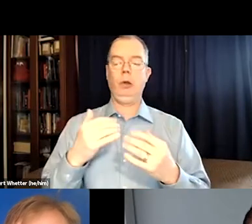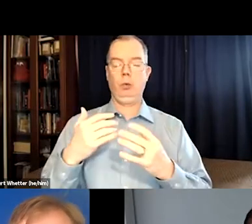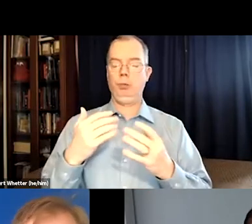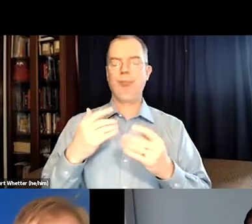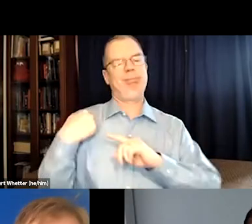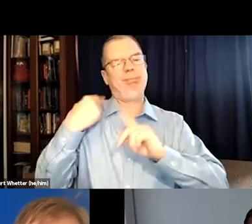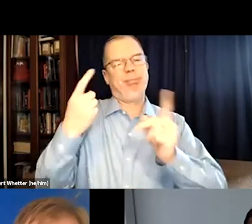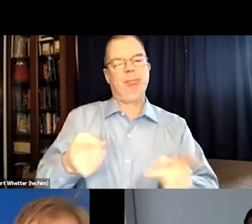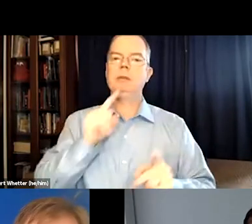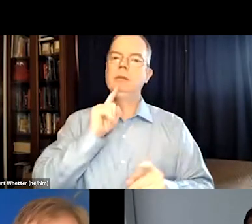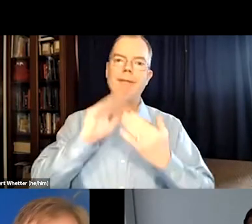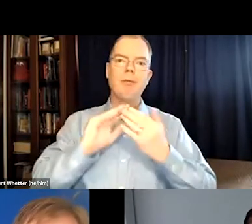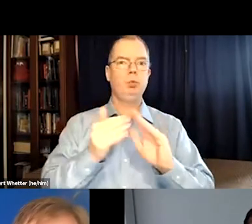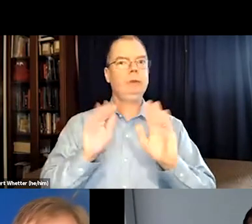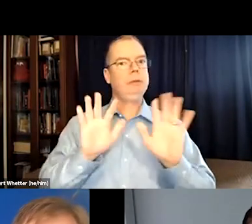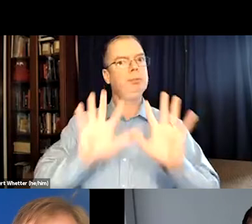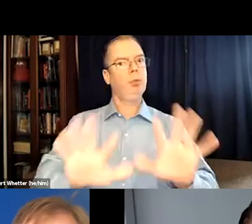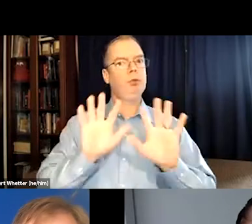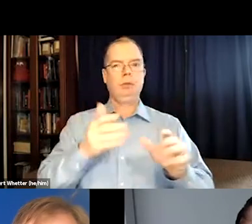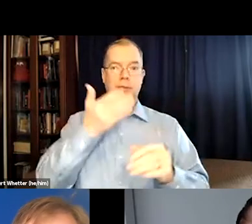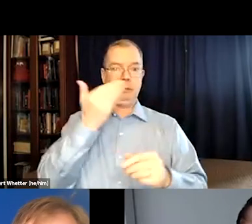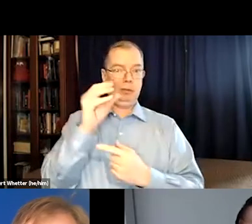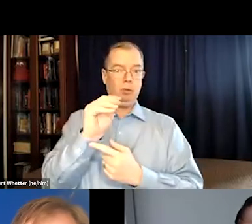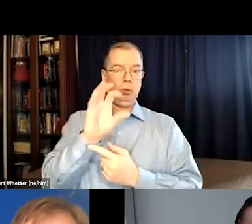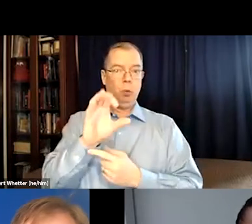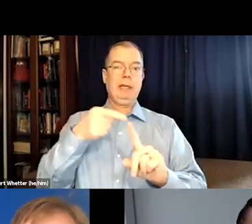And now with open captioning, the deaf community